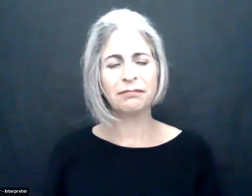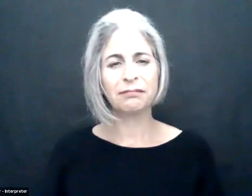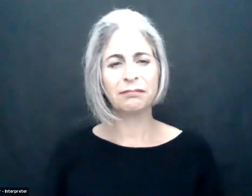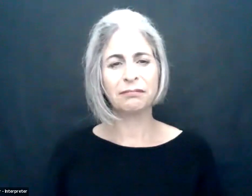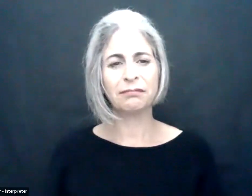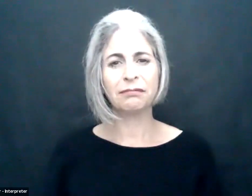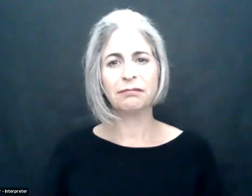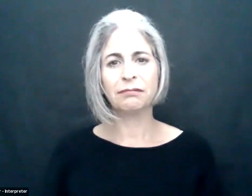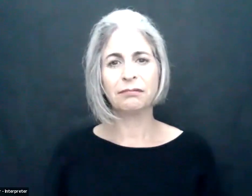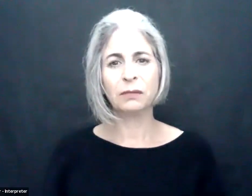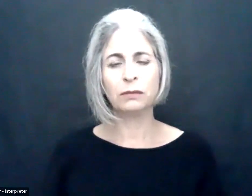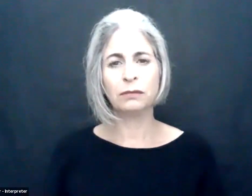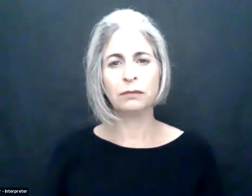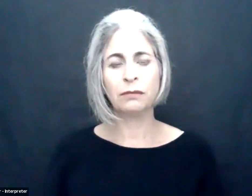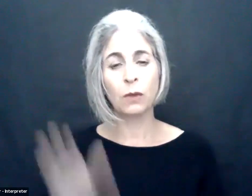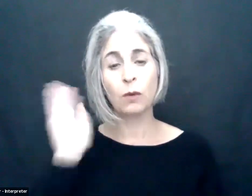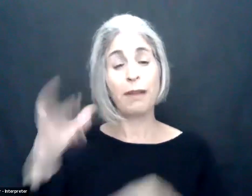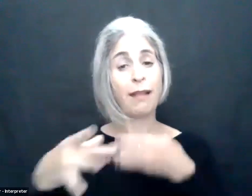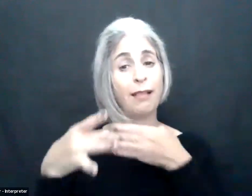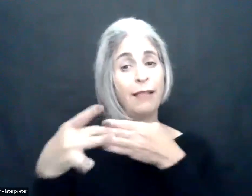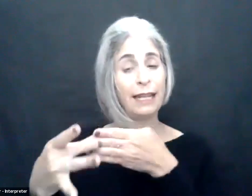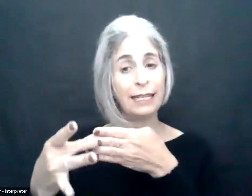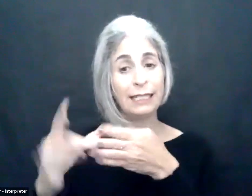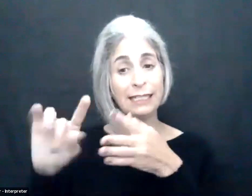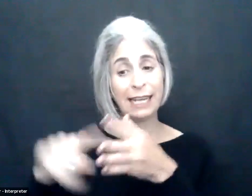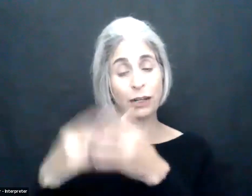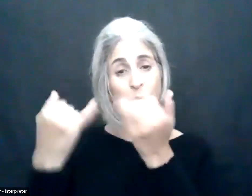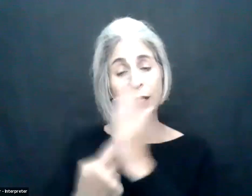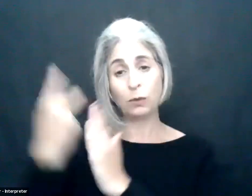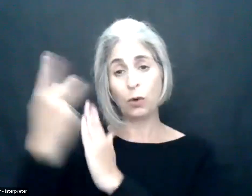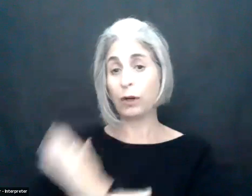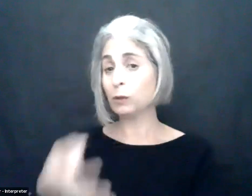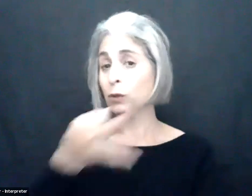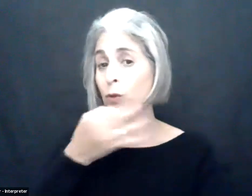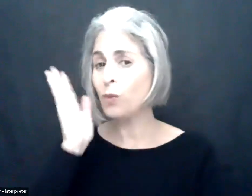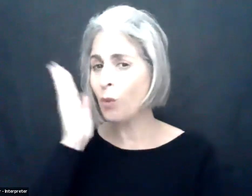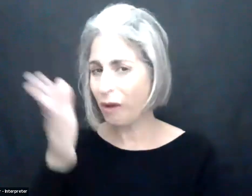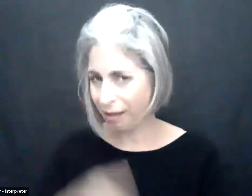briefing.